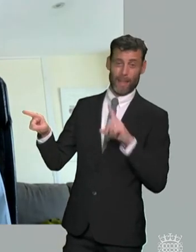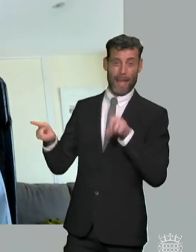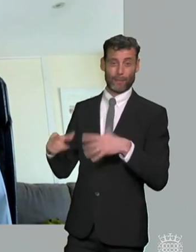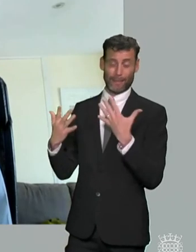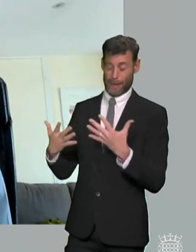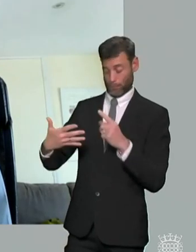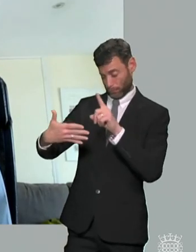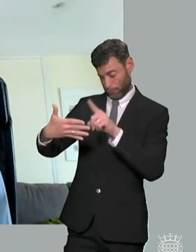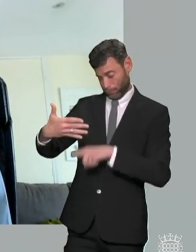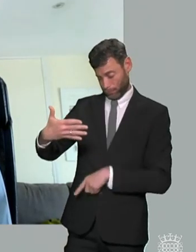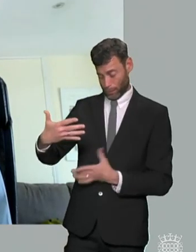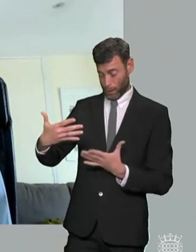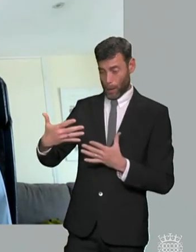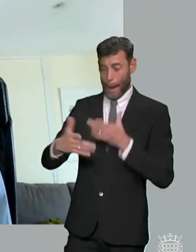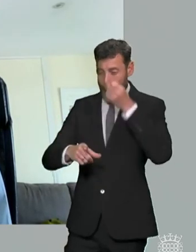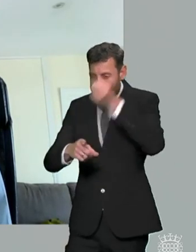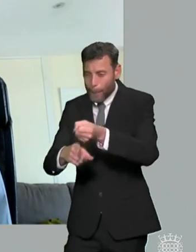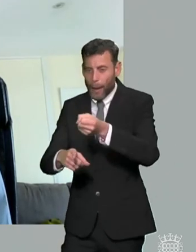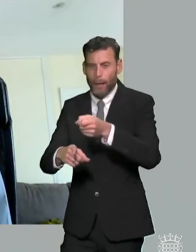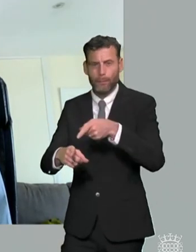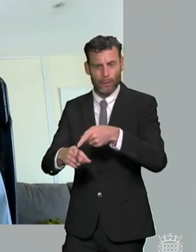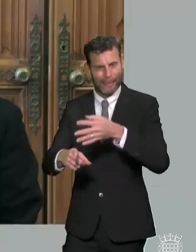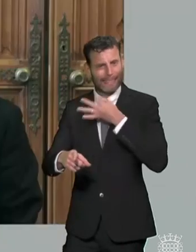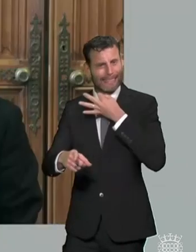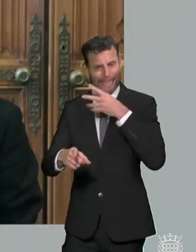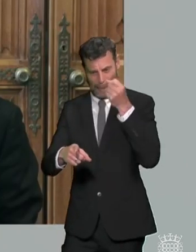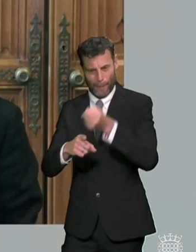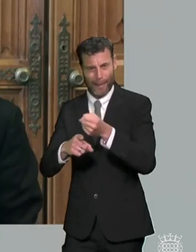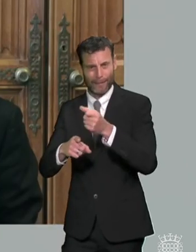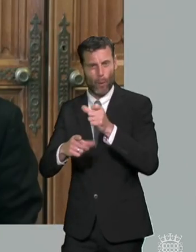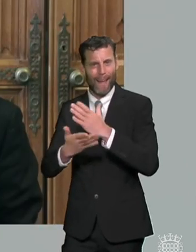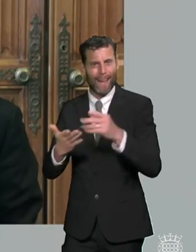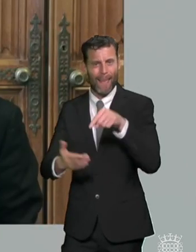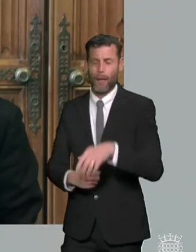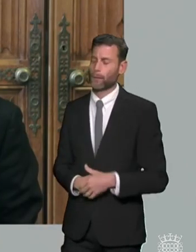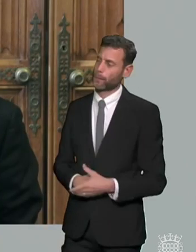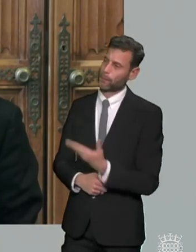many unanswered questions at the moment thank you and ali i mean i think i'd be pushing it to give